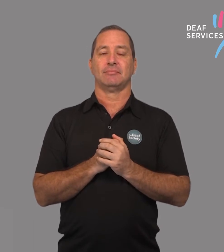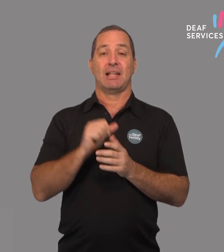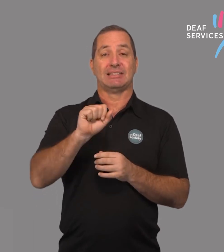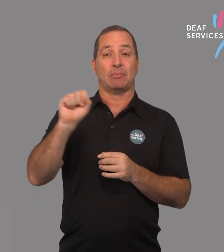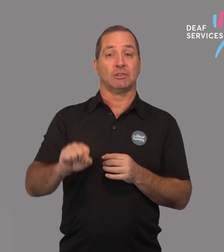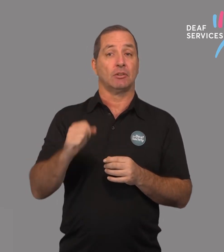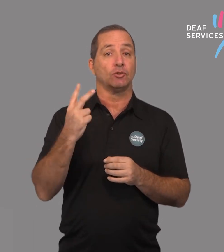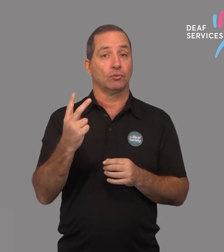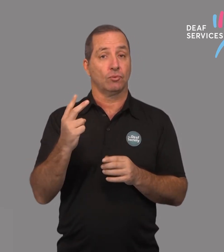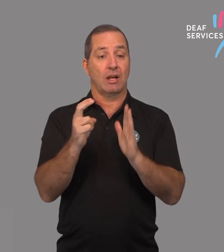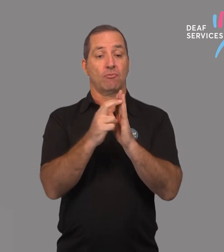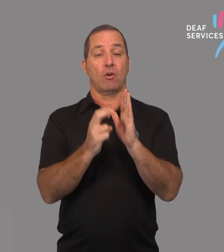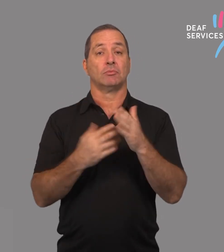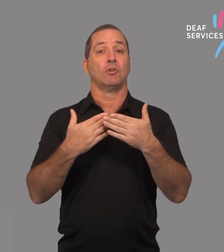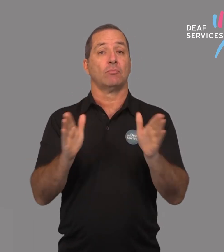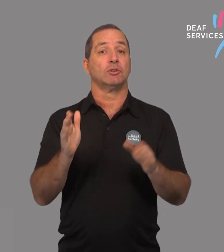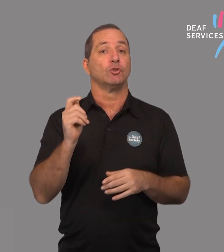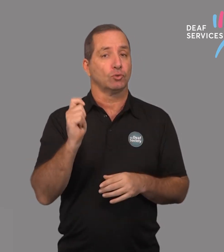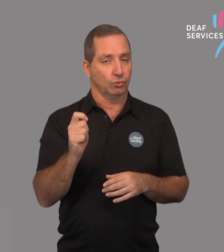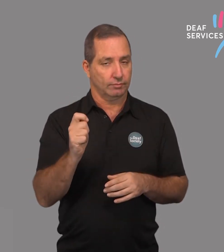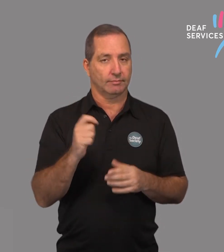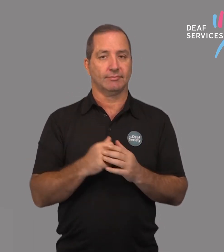Semester 2 enrolments open soon.